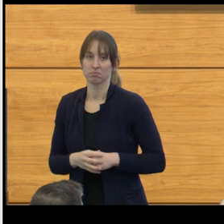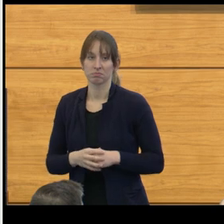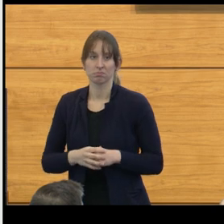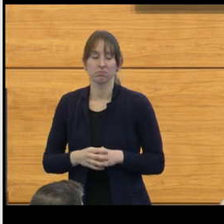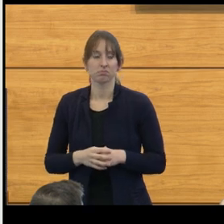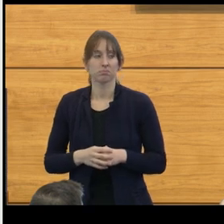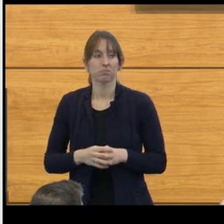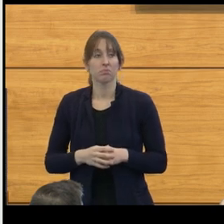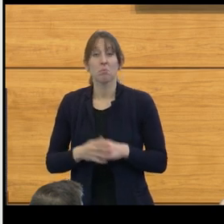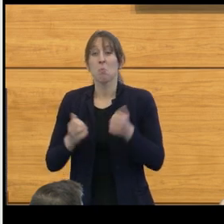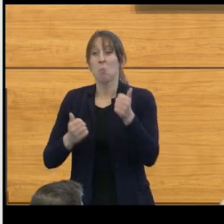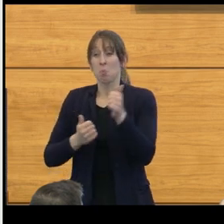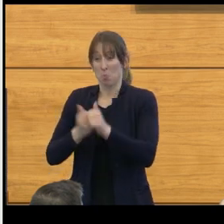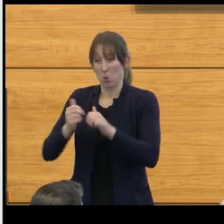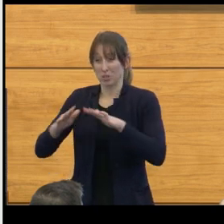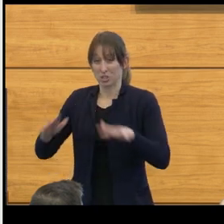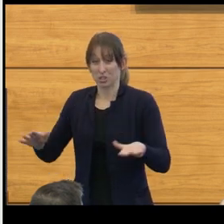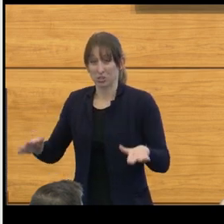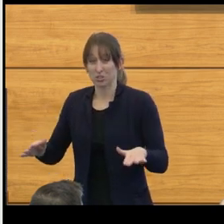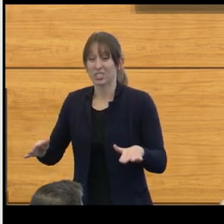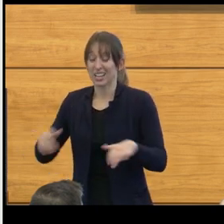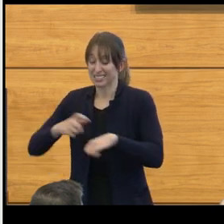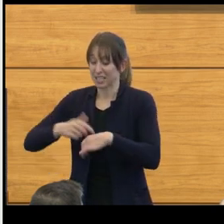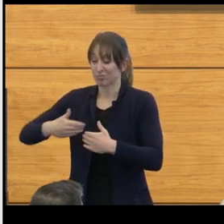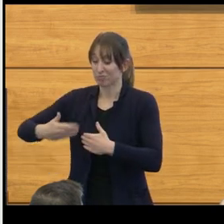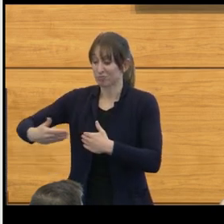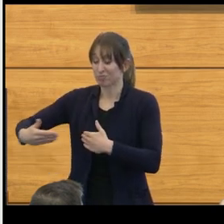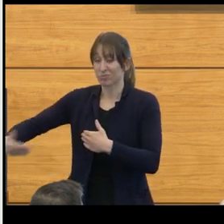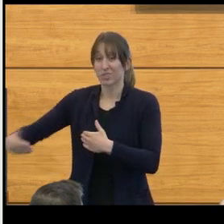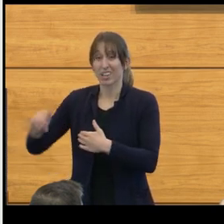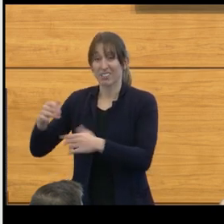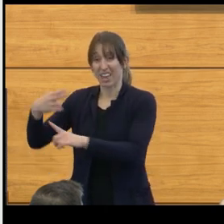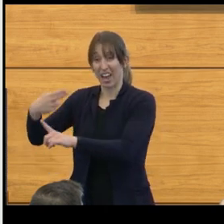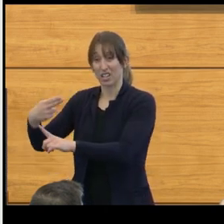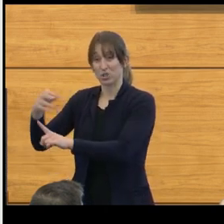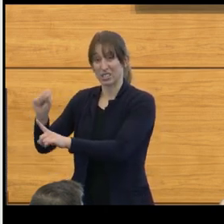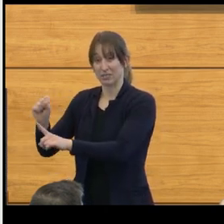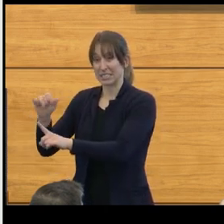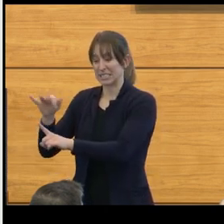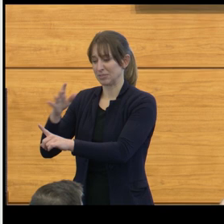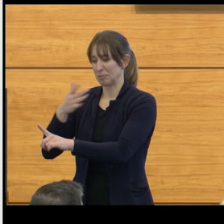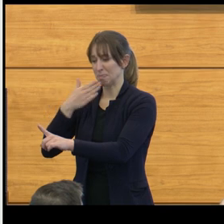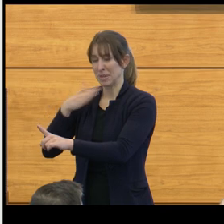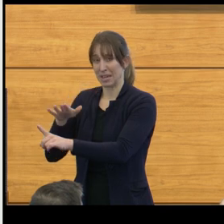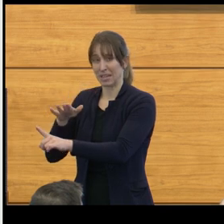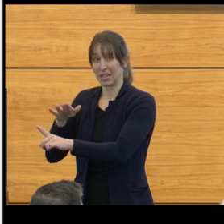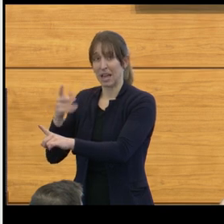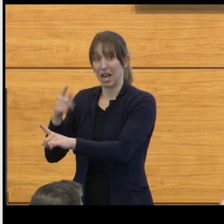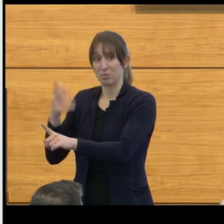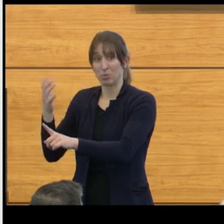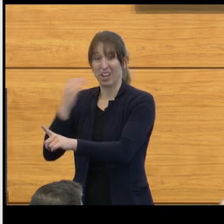But the majority of children over time, if the hydrocephalus is bad enough, their heads will keep growing in size.